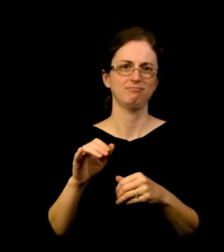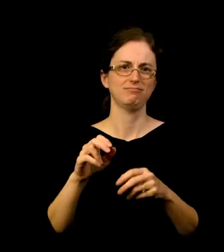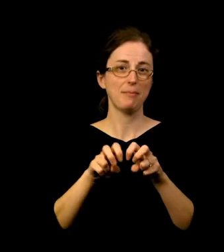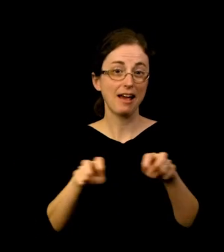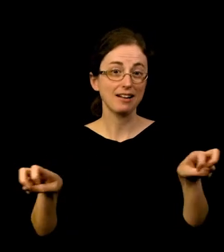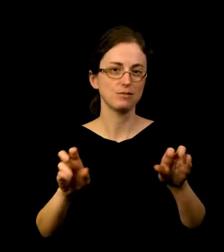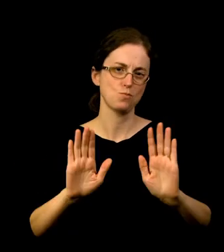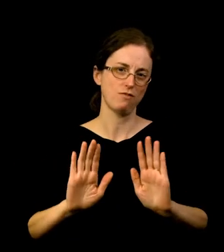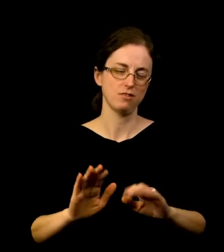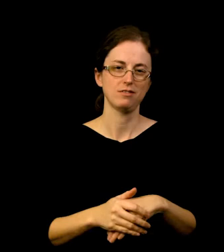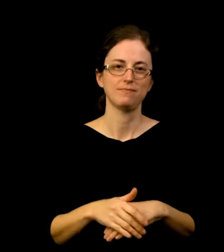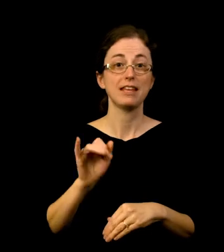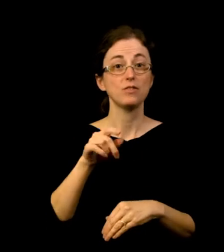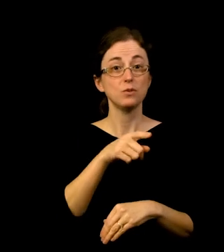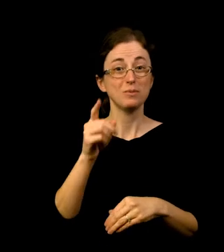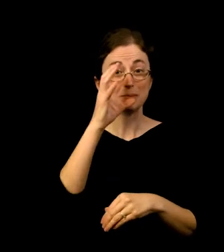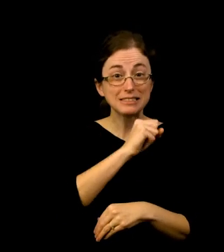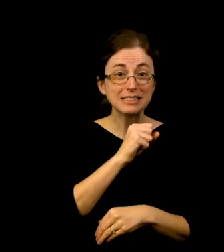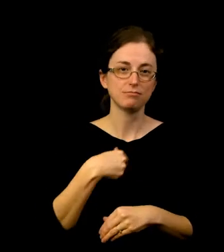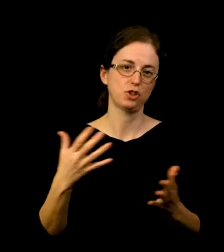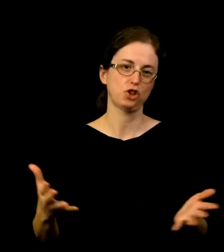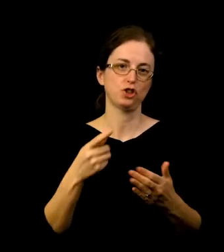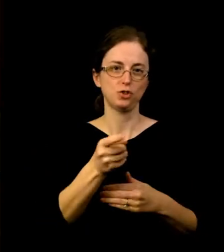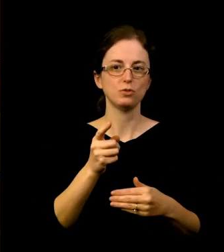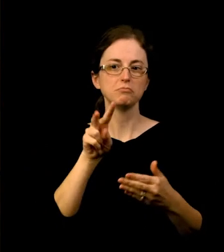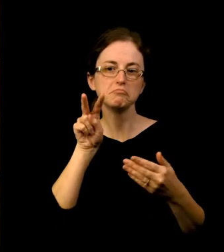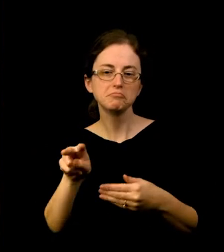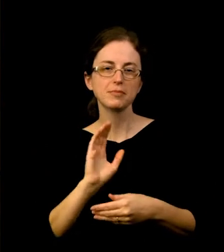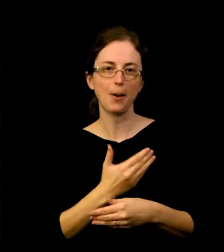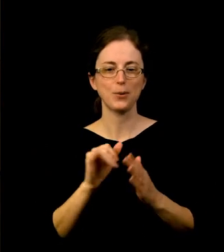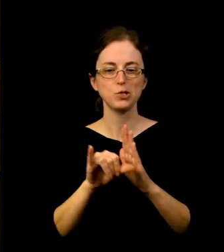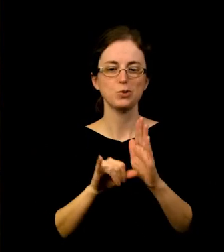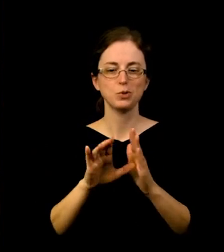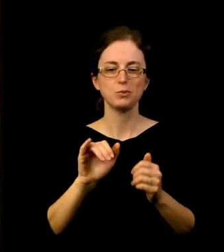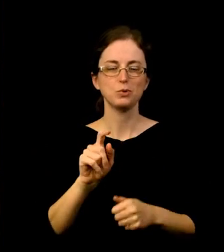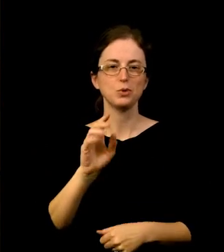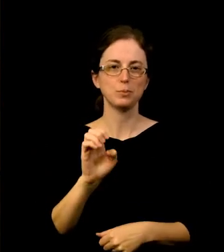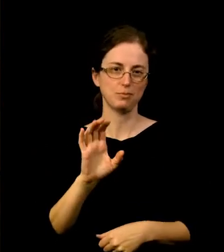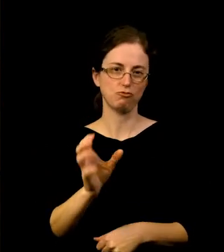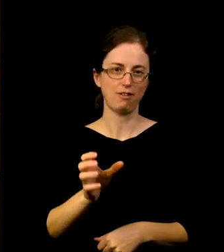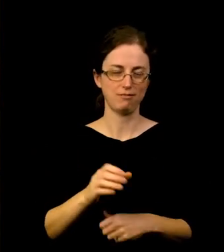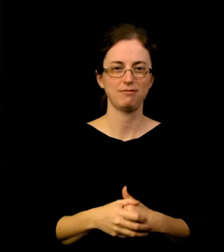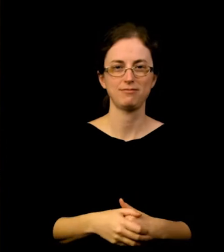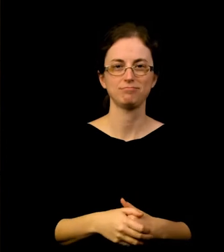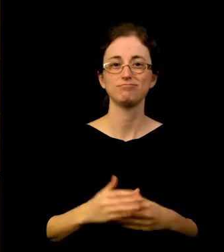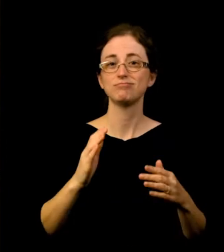If you missed it, I encourage you to check it out on our YouTube channel. I hope you all enjoy the great exhibitions we have right now and those to come.